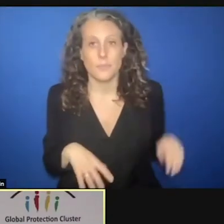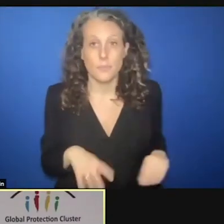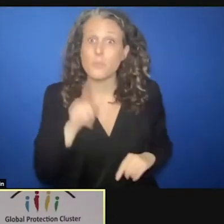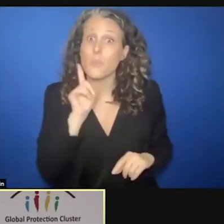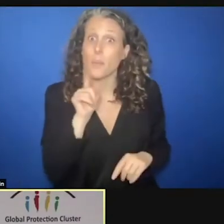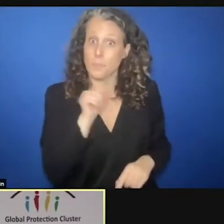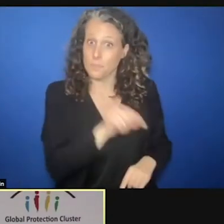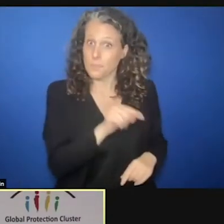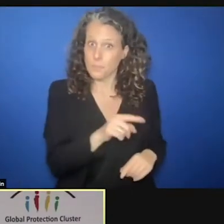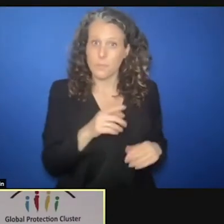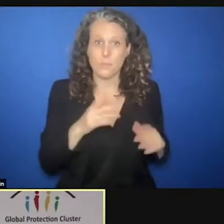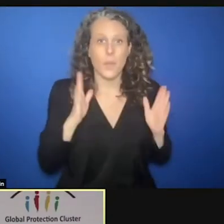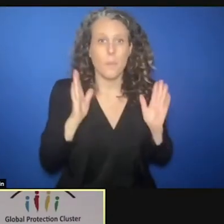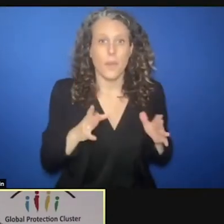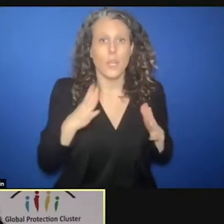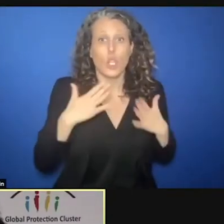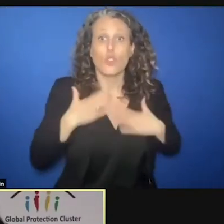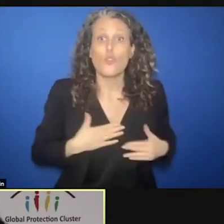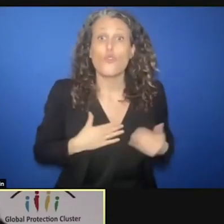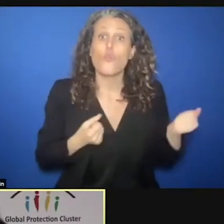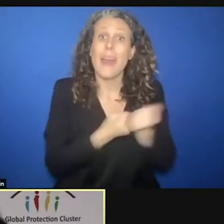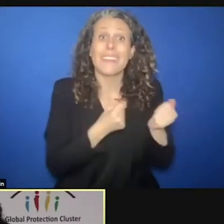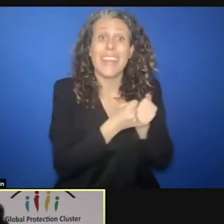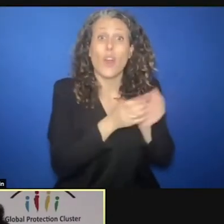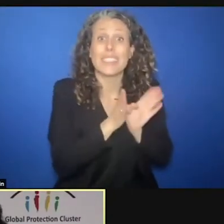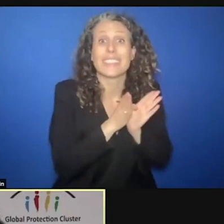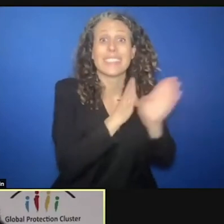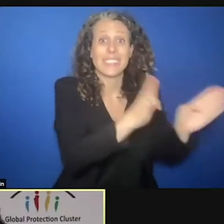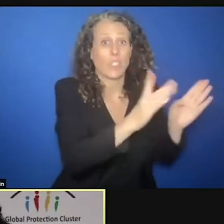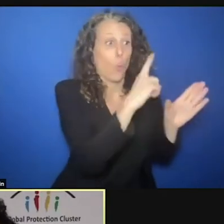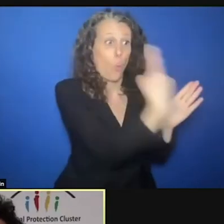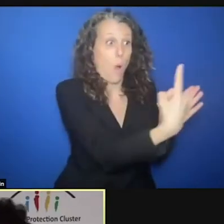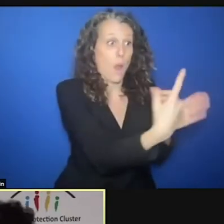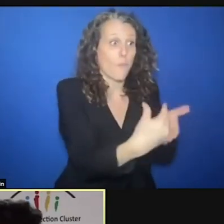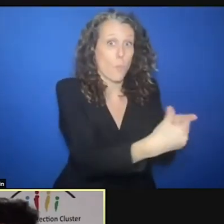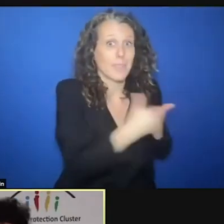look beyond the humanitarian sector to deliver protection. We need to look at the peace sector,